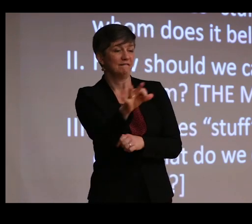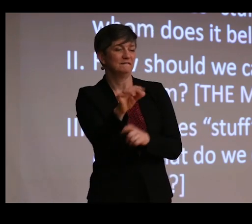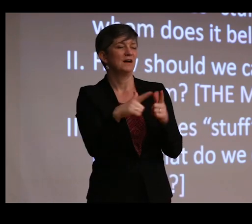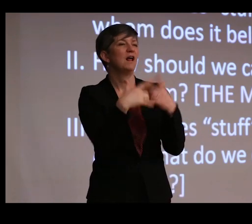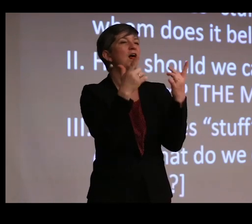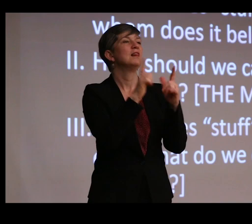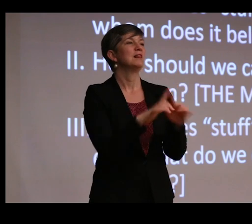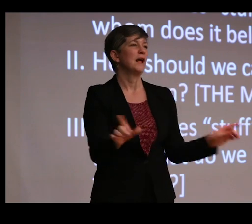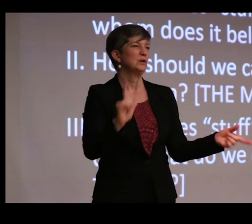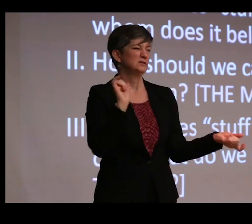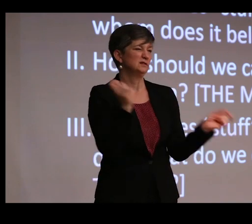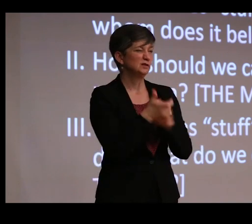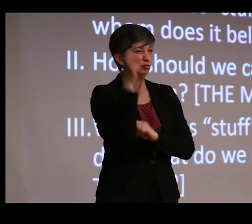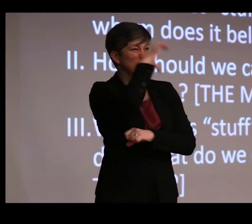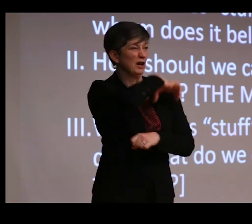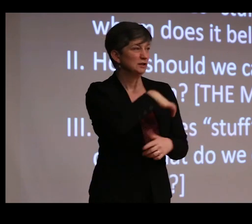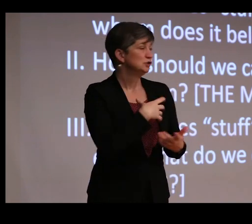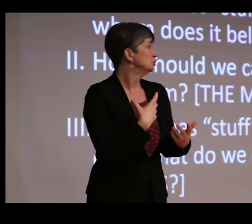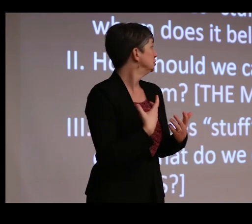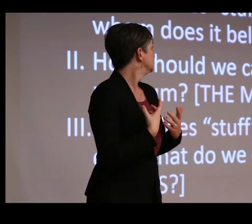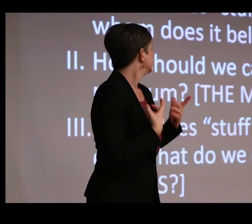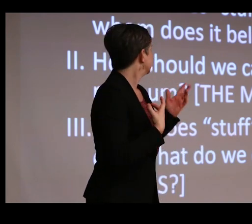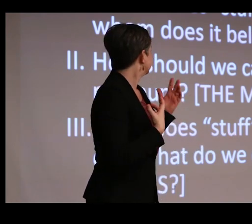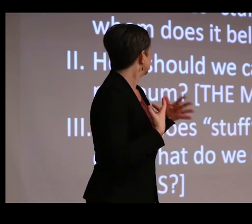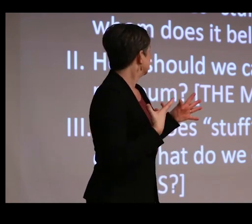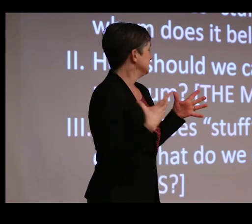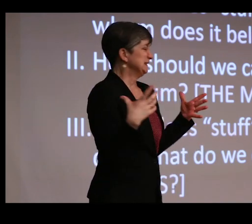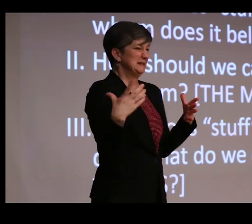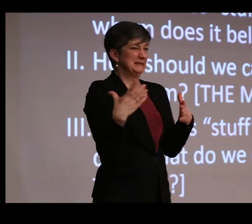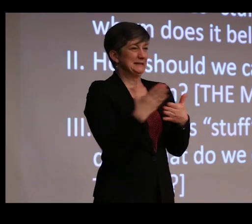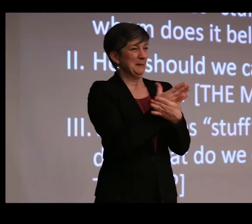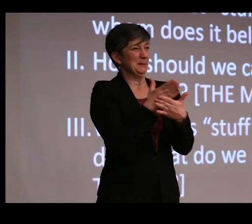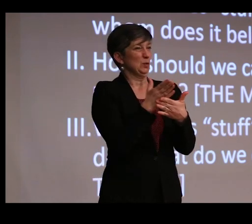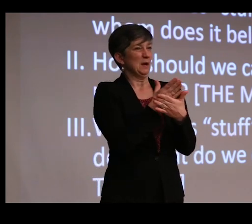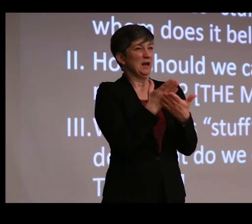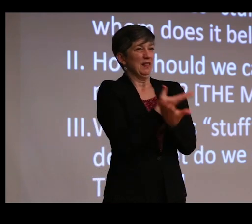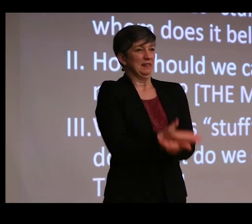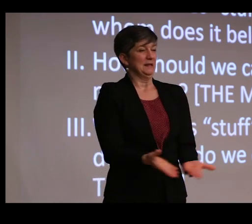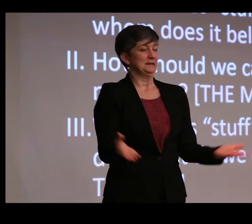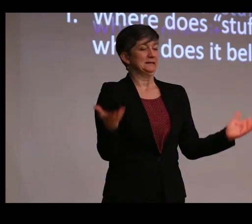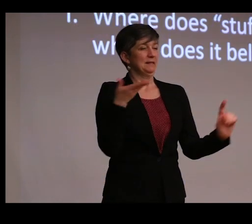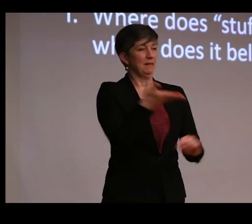indeed where there are all of these sort of in-between things that exist. All right.